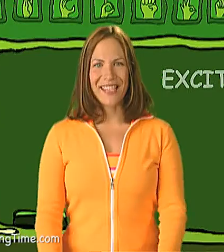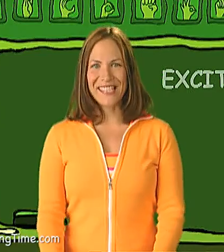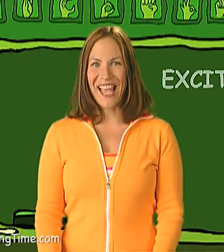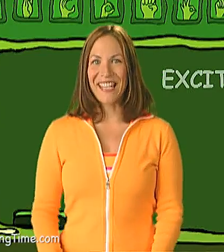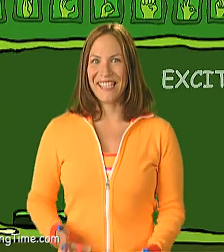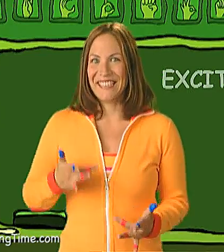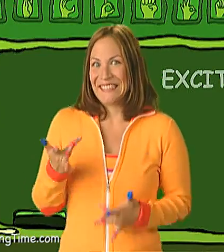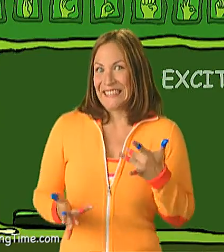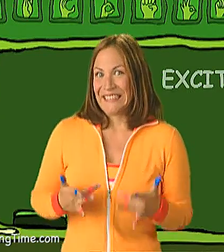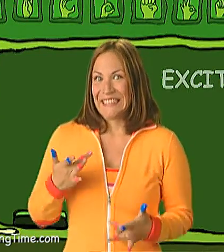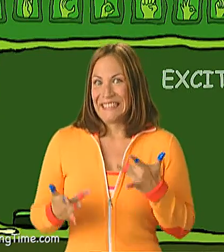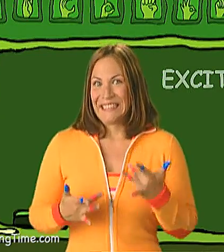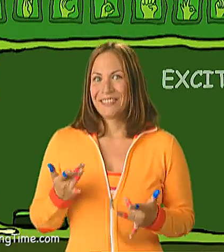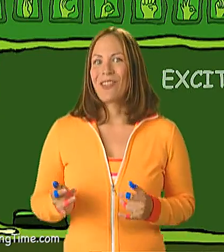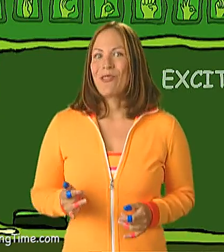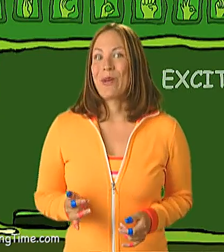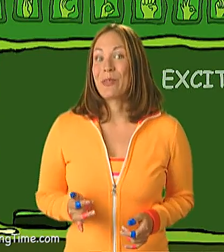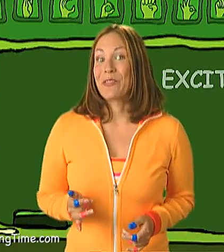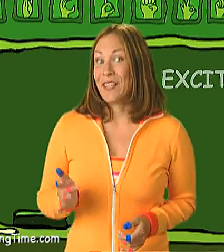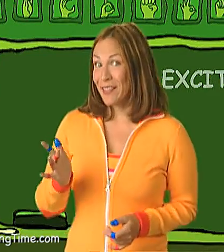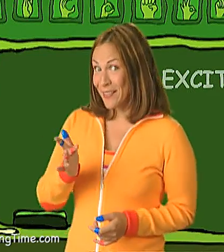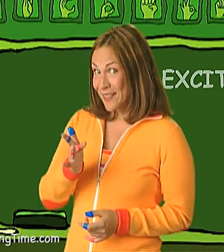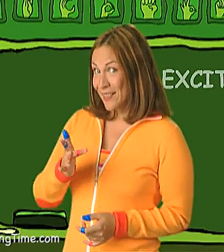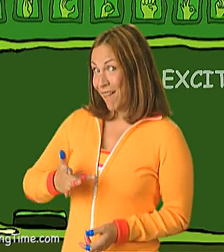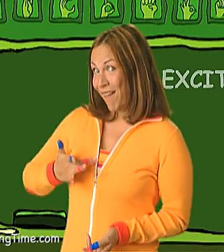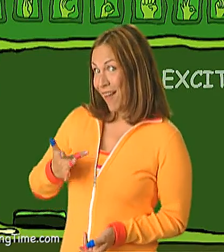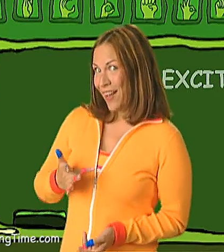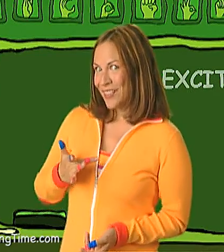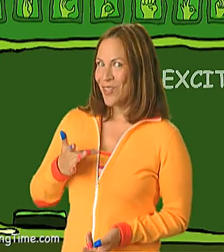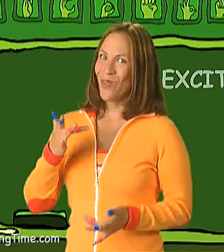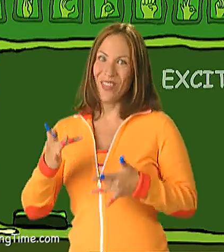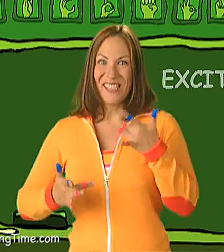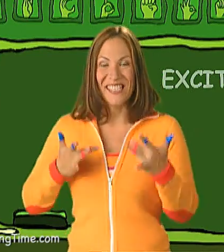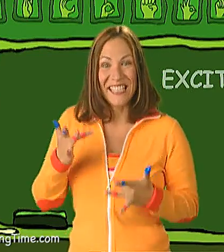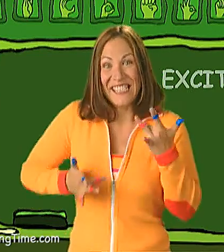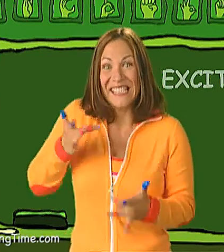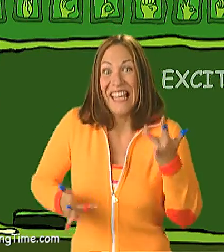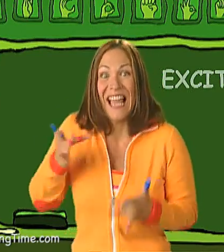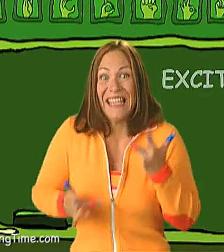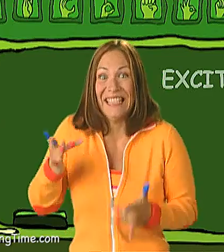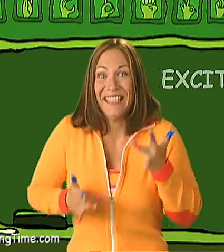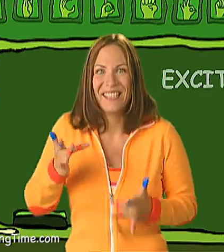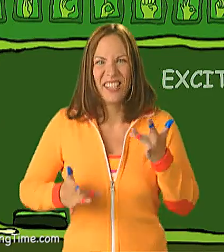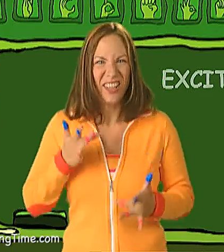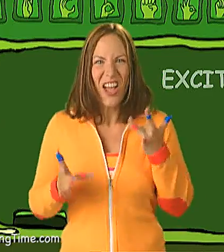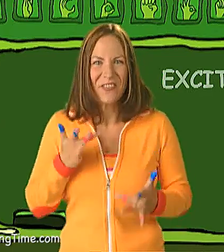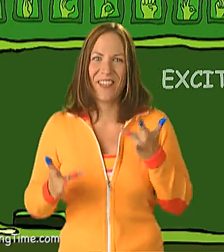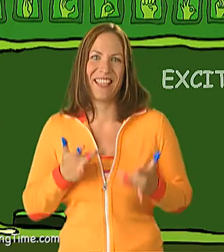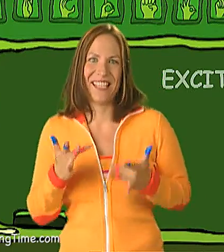Excited. Remember feelings? Well, this is excited. It’s a lot of feelings!